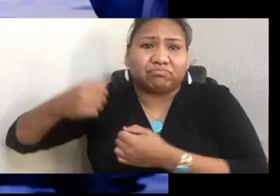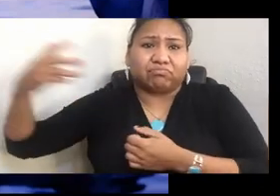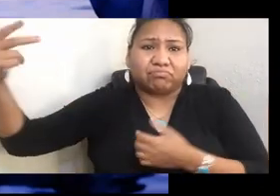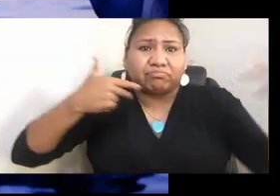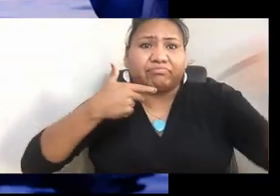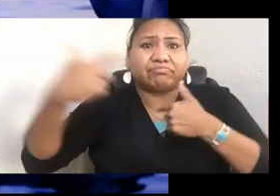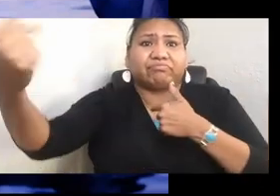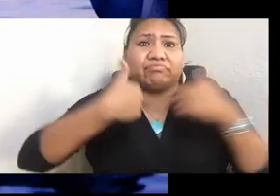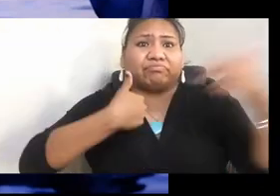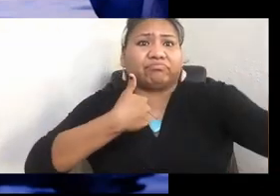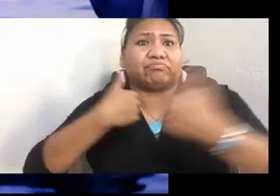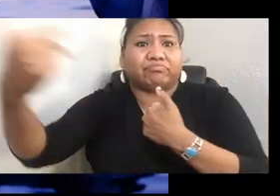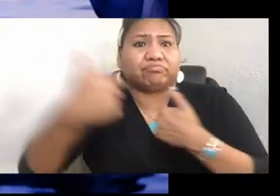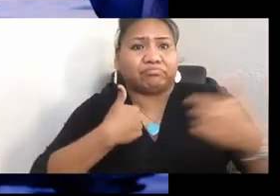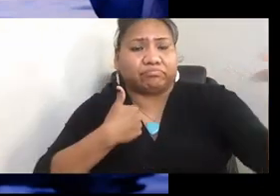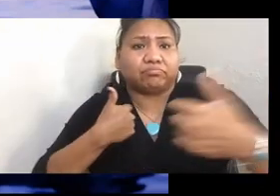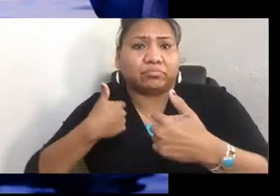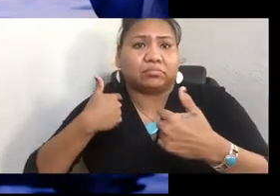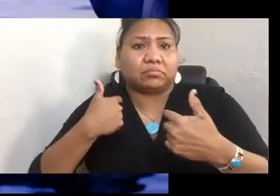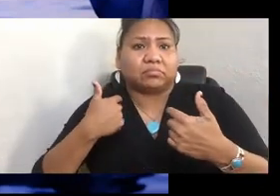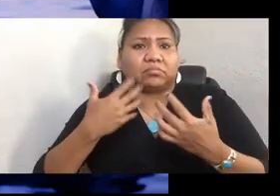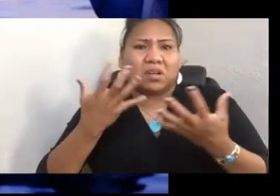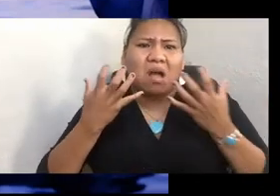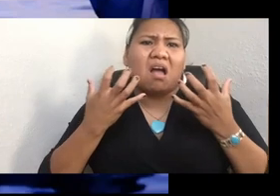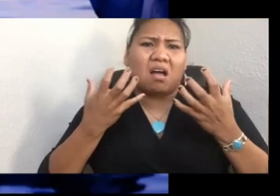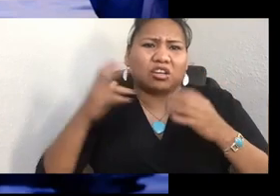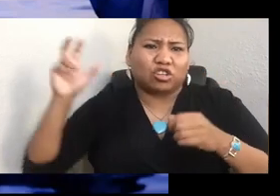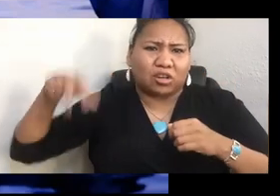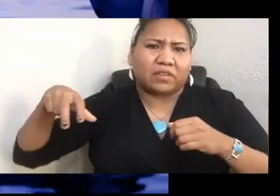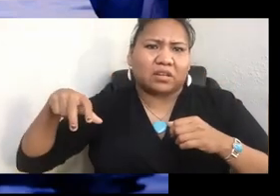to know that he wasn't alone. And for 300 days, they stood there.